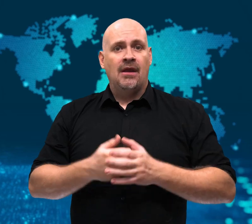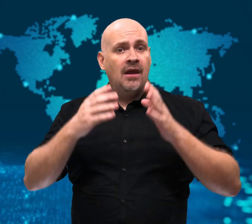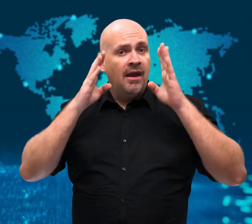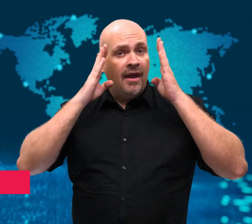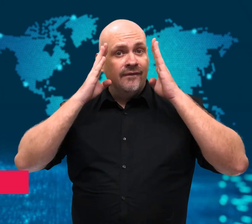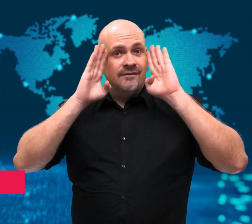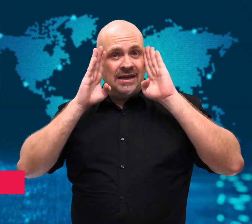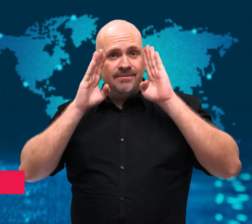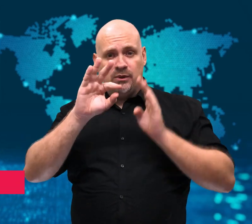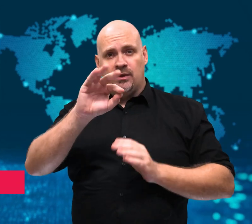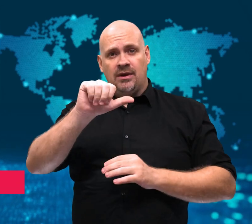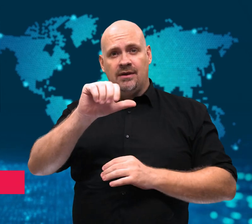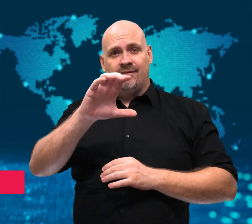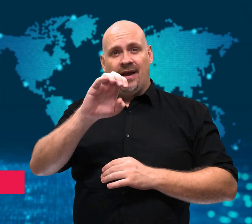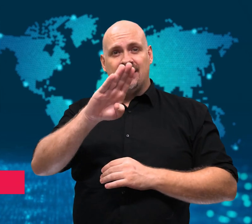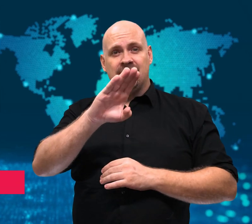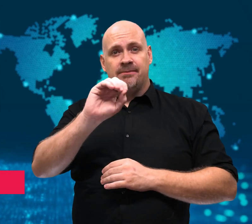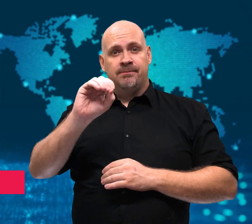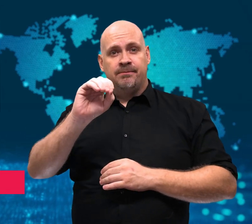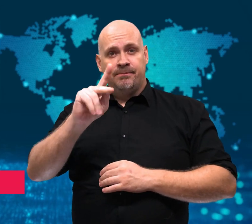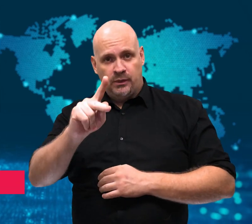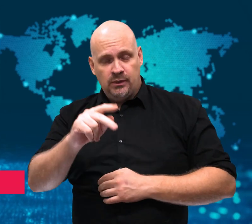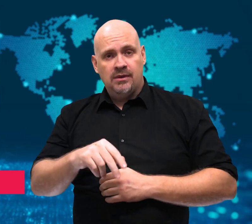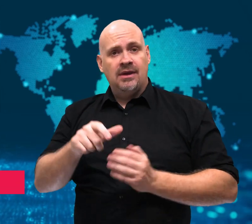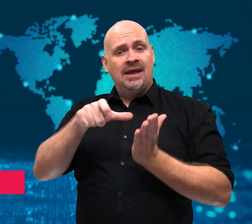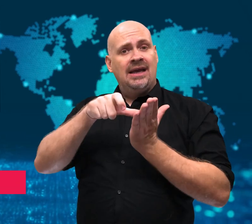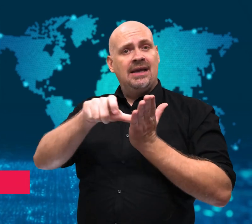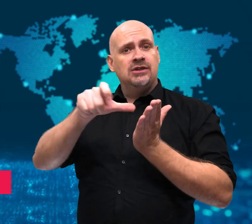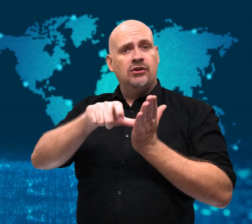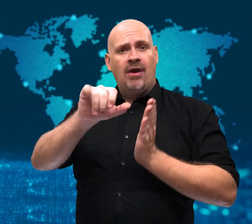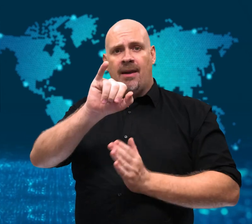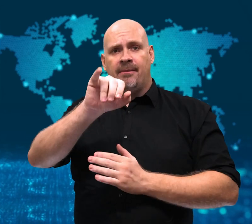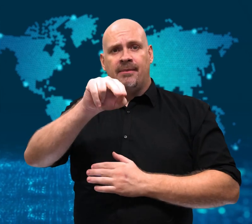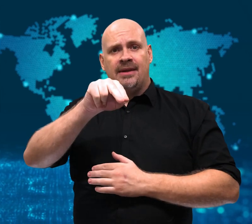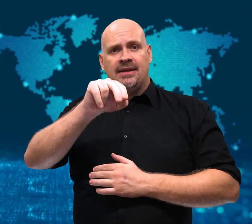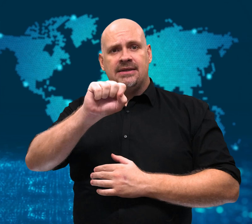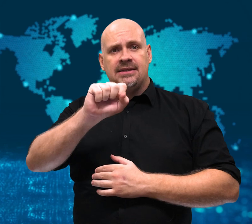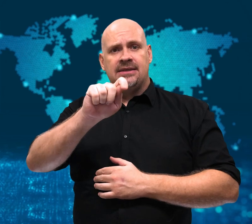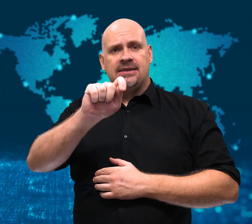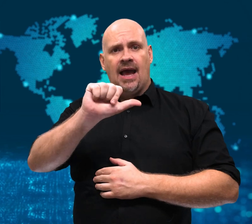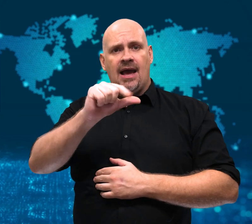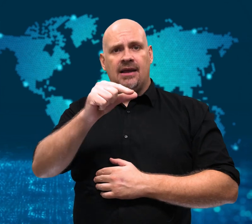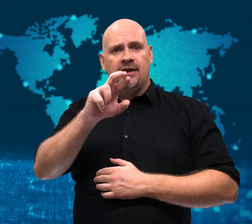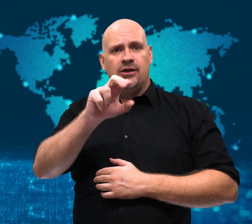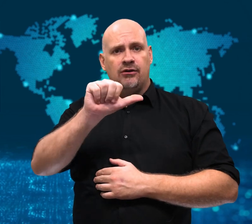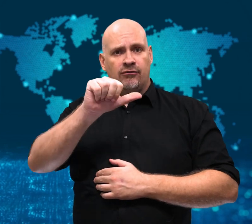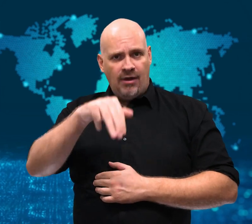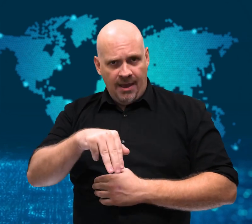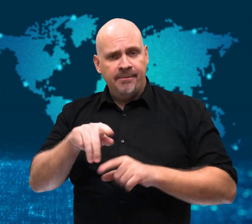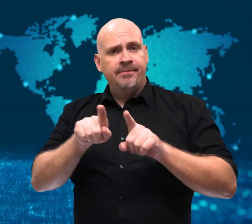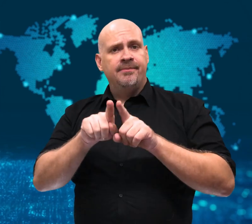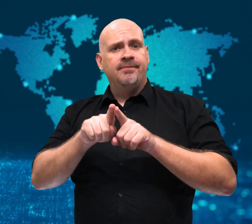[Gavin]: Facebook, Instagram, and WhatsApp